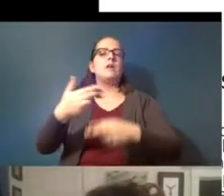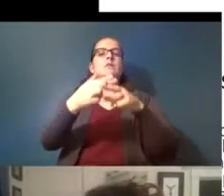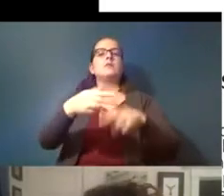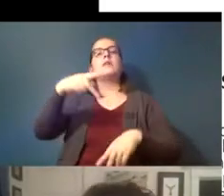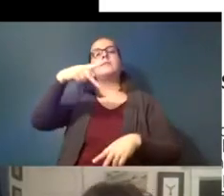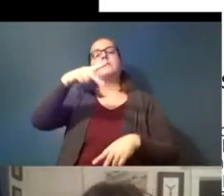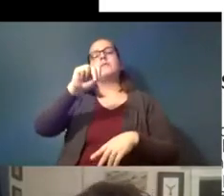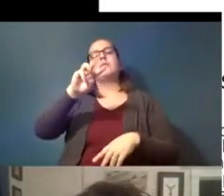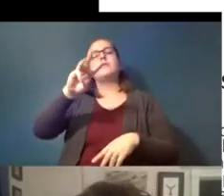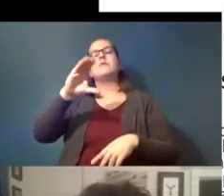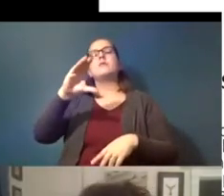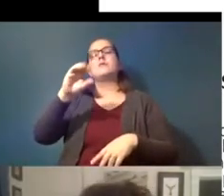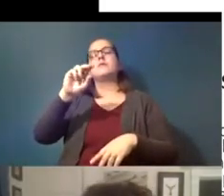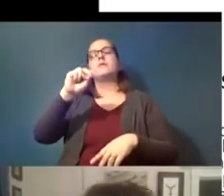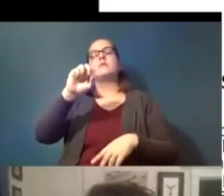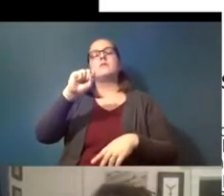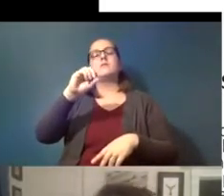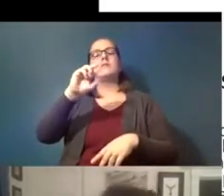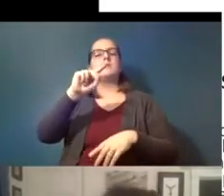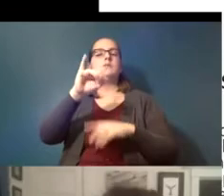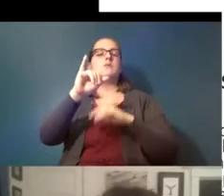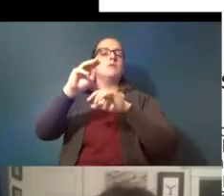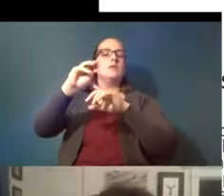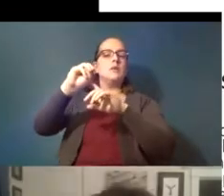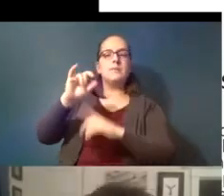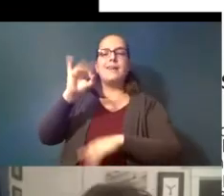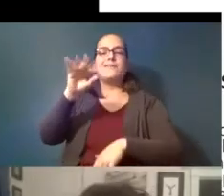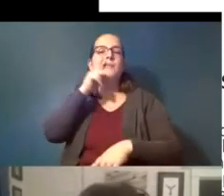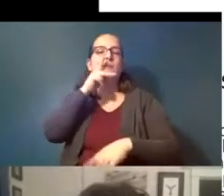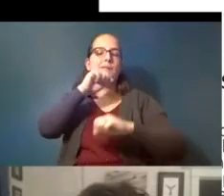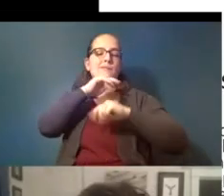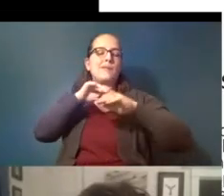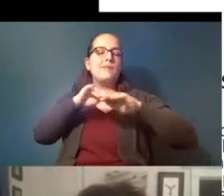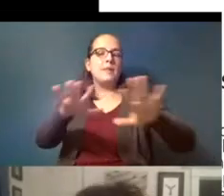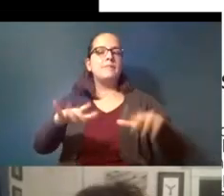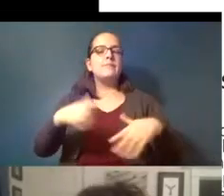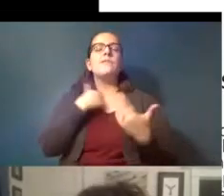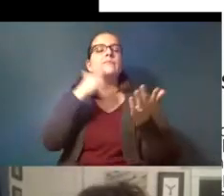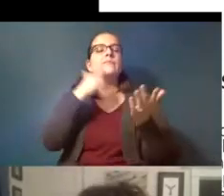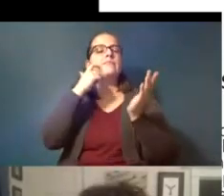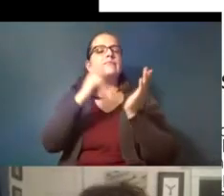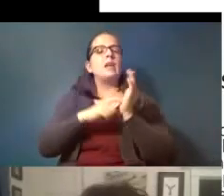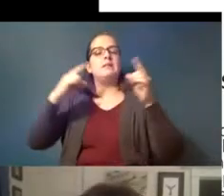consortium on plastic pollution we're finding that tire wear particle particles at the